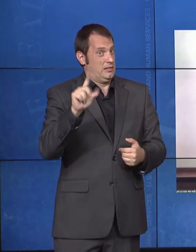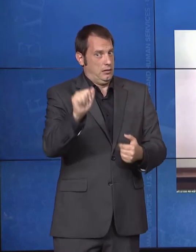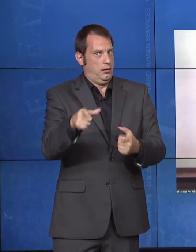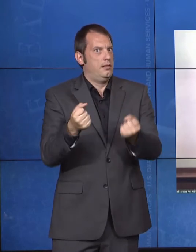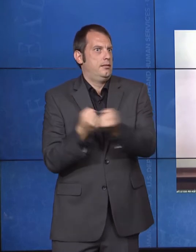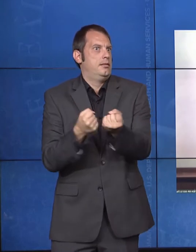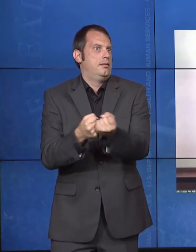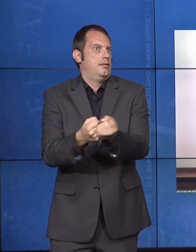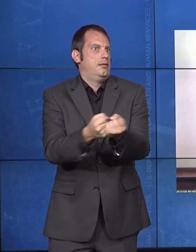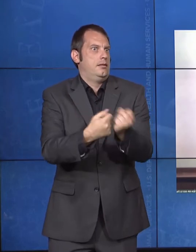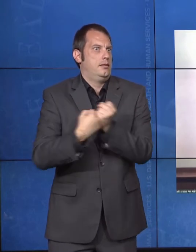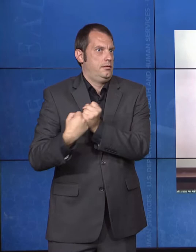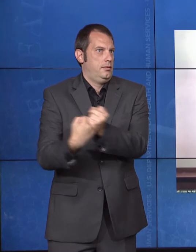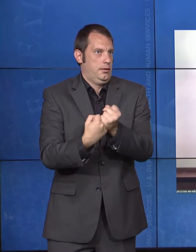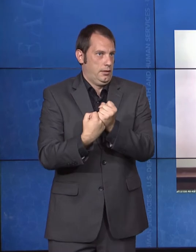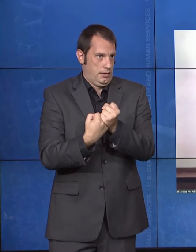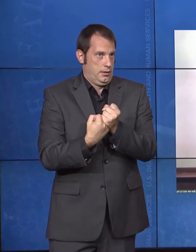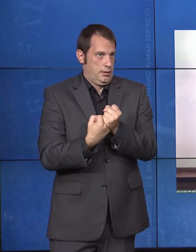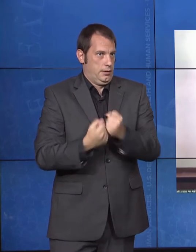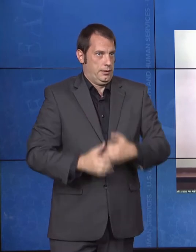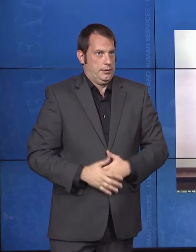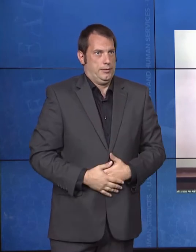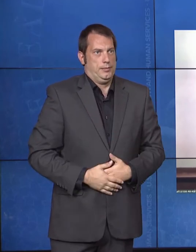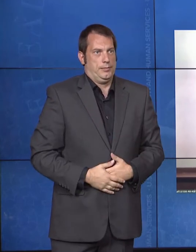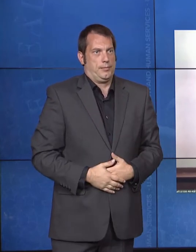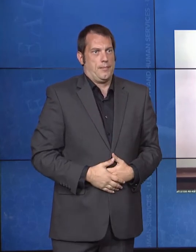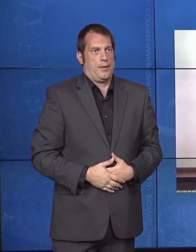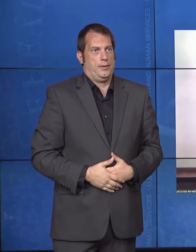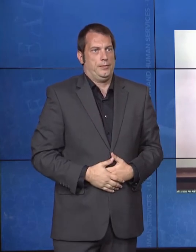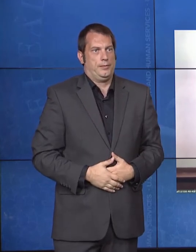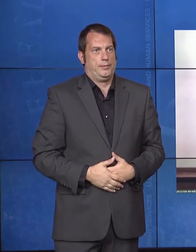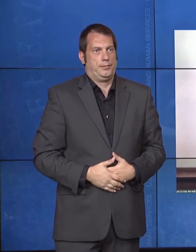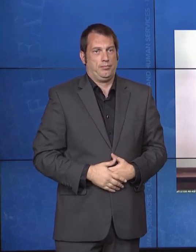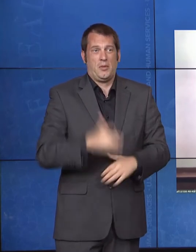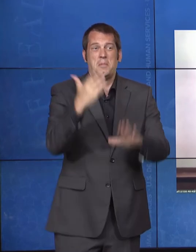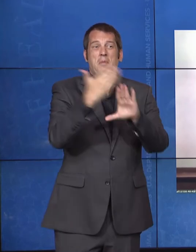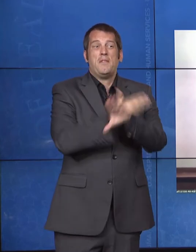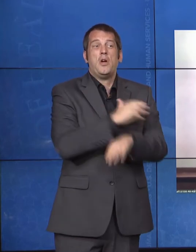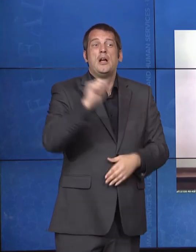with earlier legislation, and hard-won battles for inclusion.